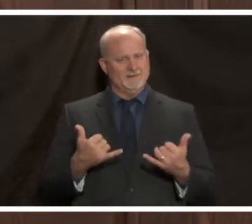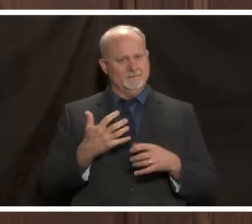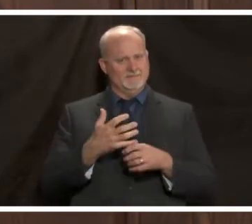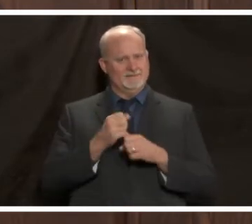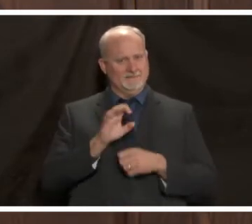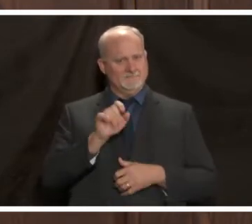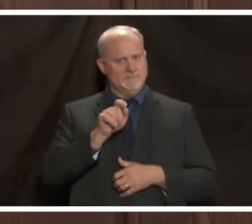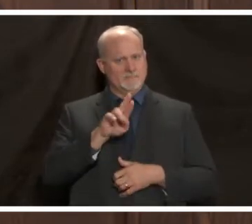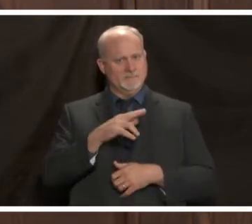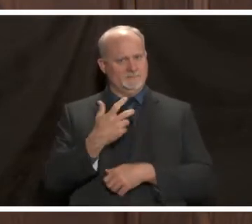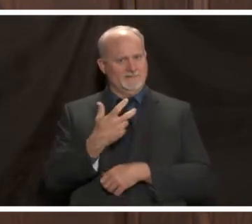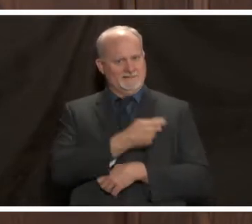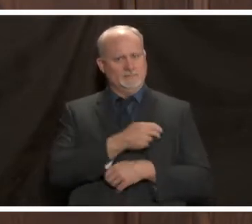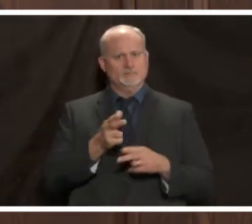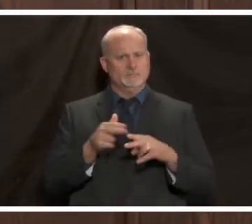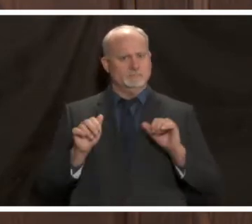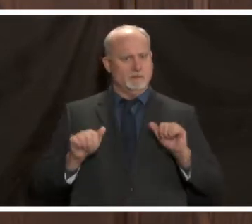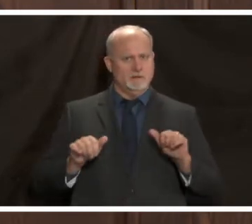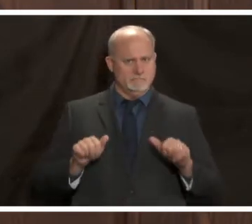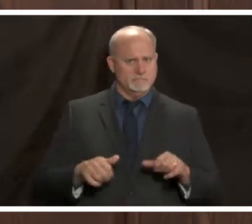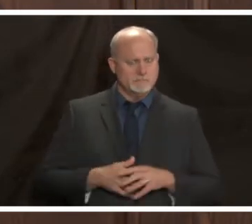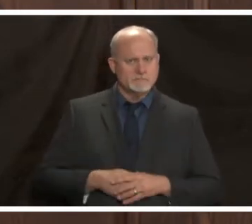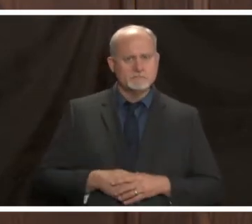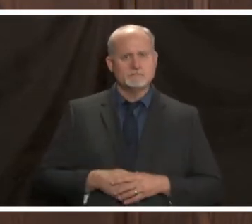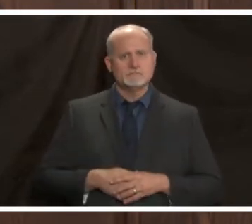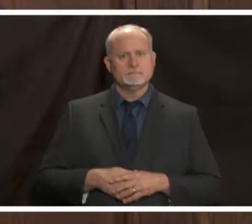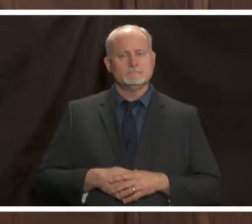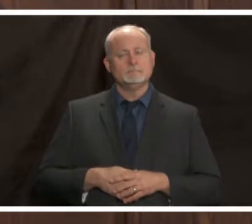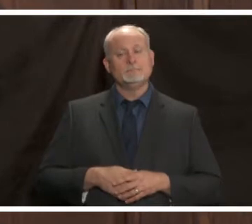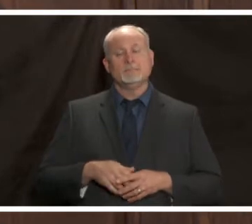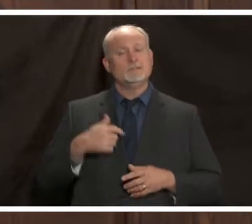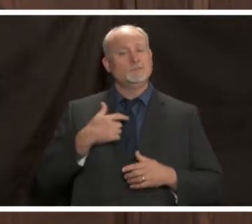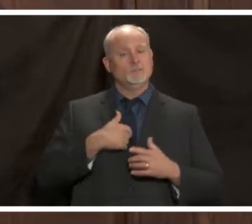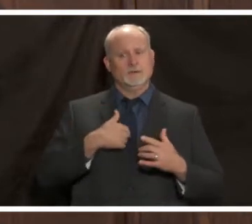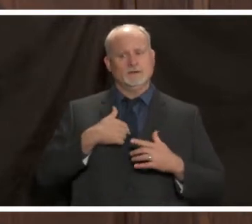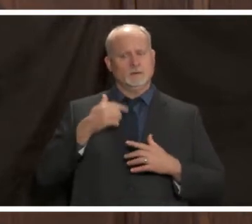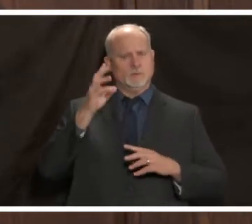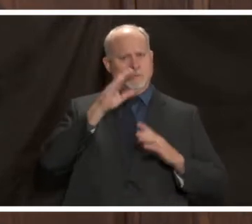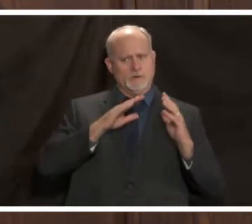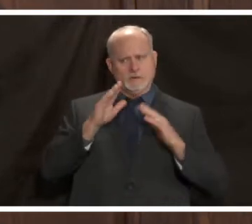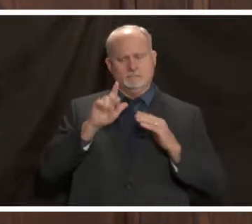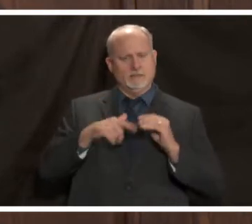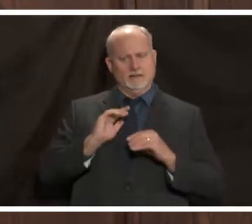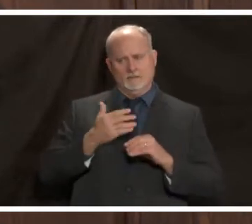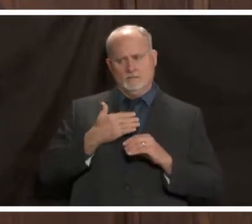as soon as you can we're very concerned about our hospitals you'll hear more about that from